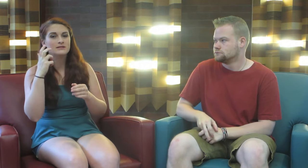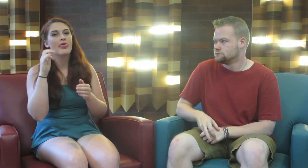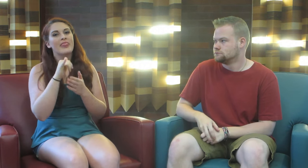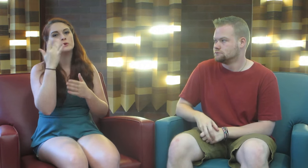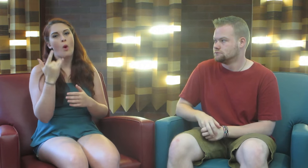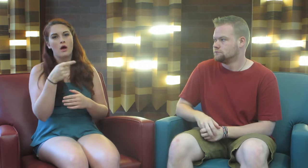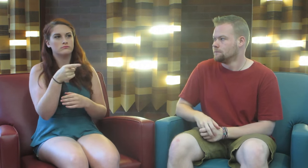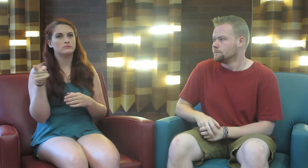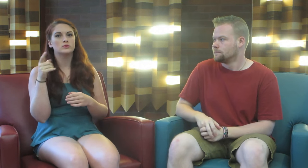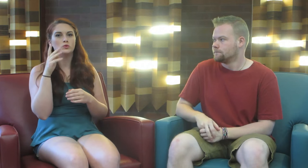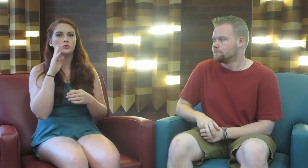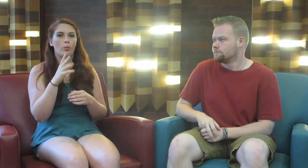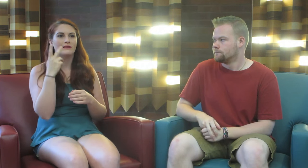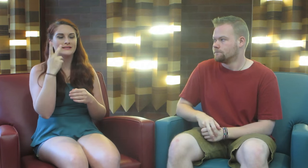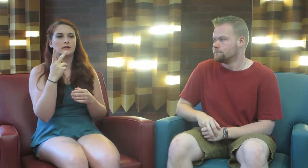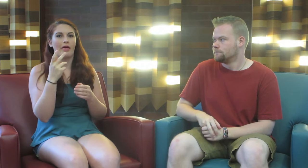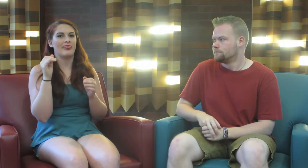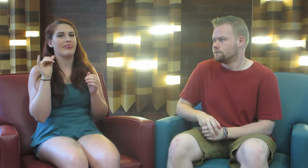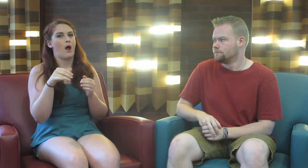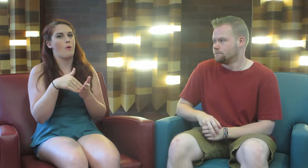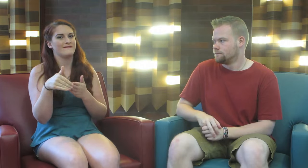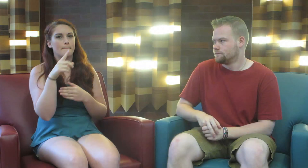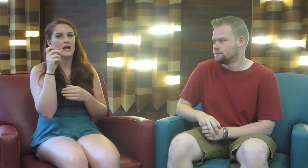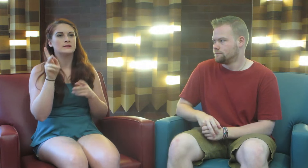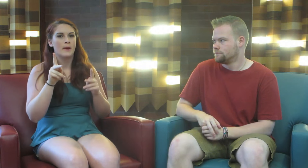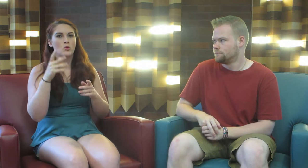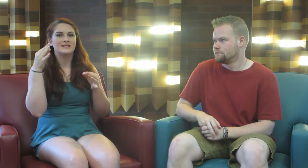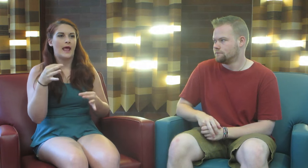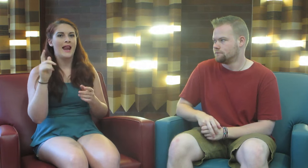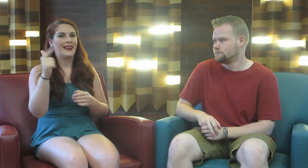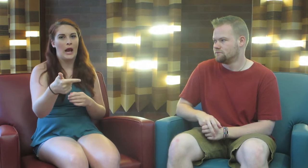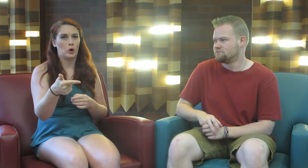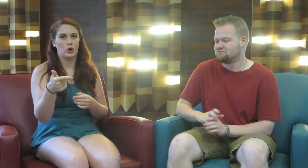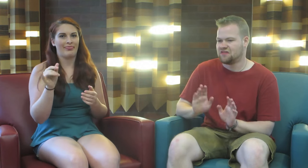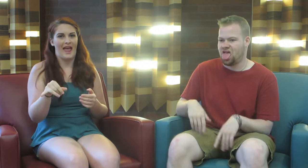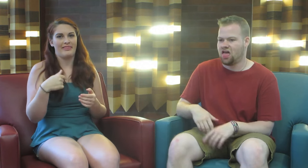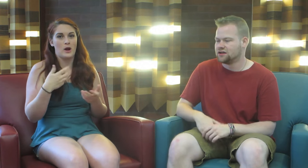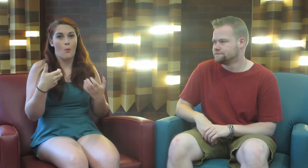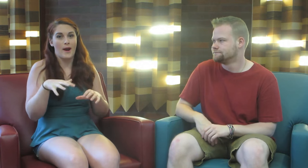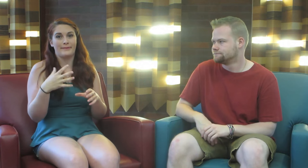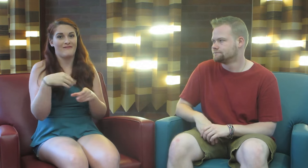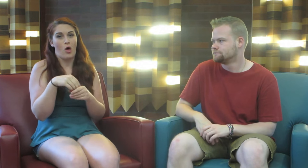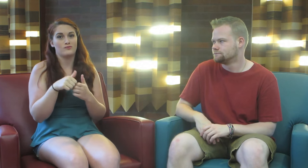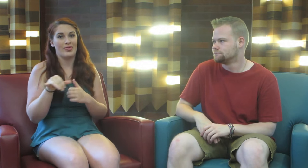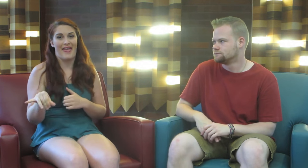That’s why you will see that often, because people decide later that they don’t want to be involved with that.